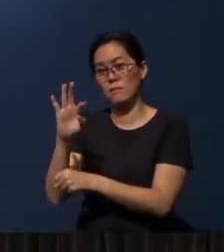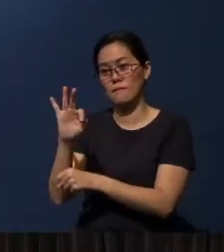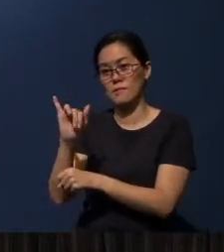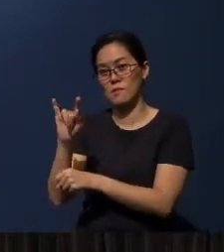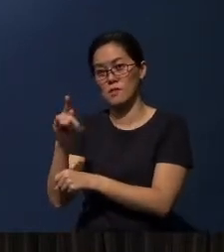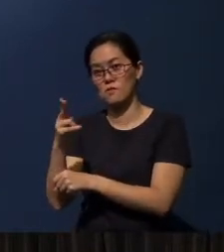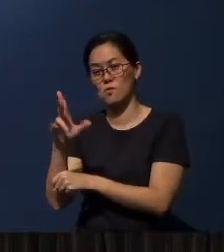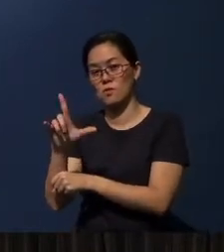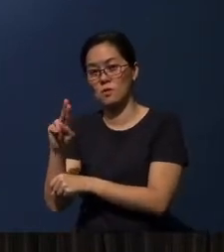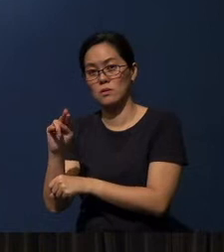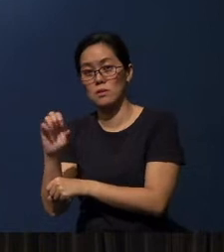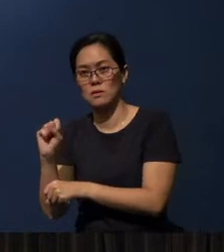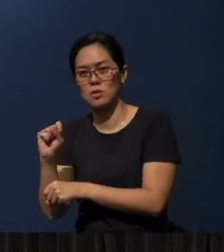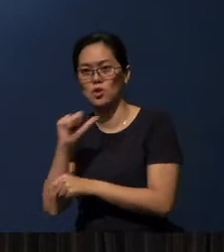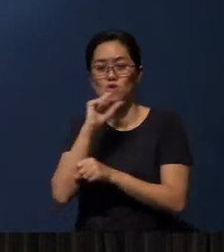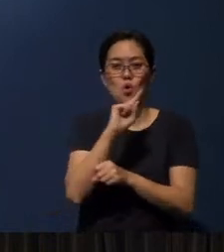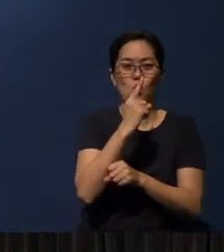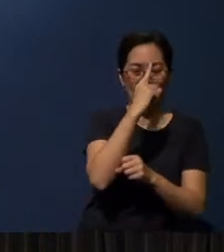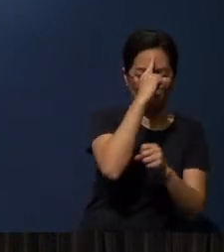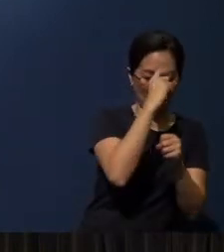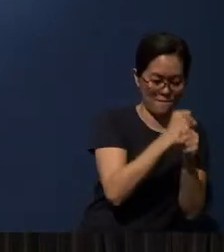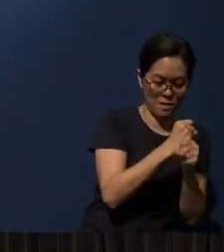It is not just faith alone. It is faithfulness.